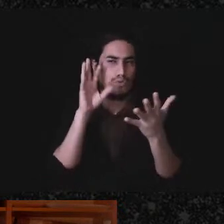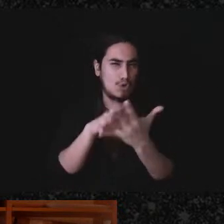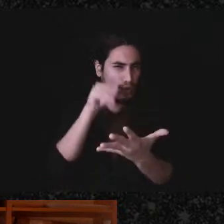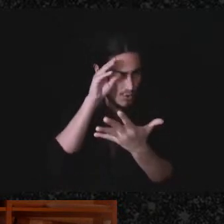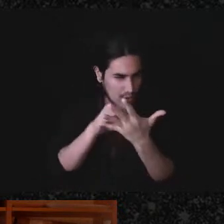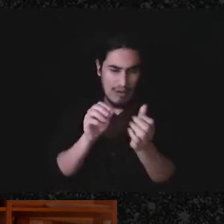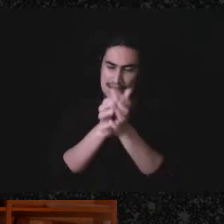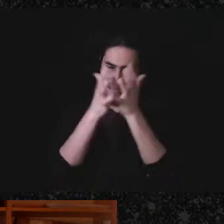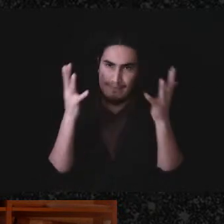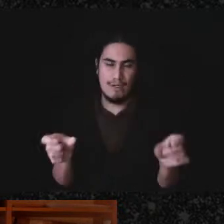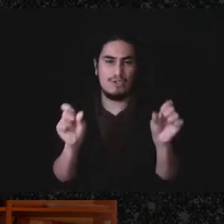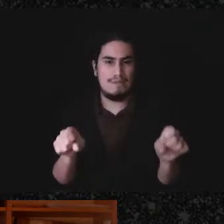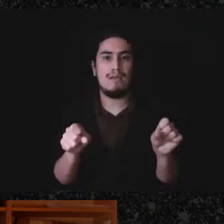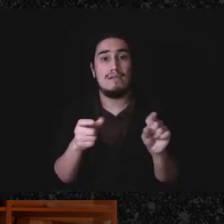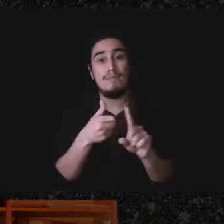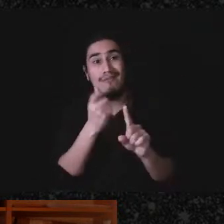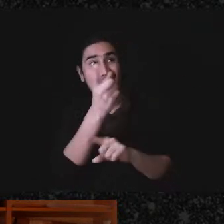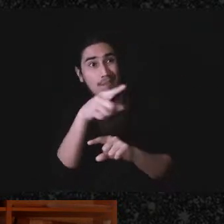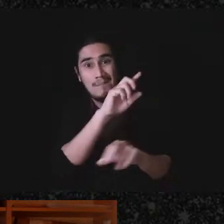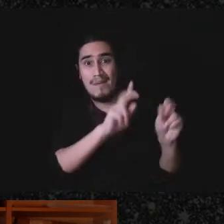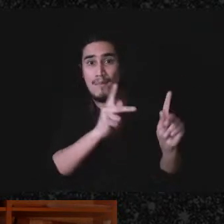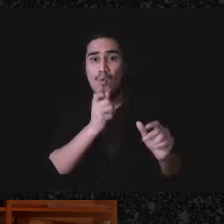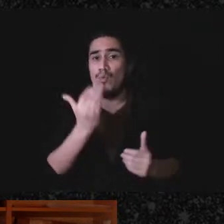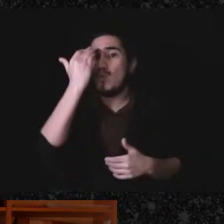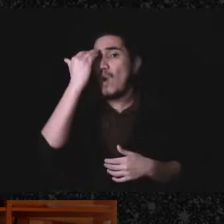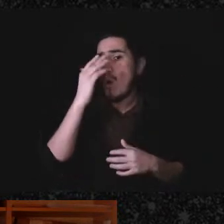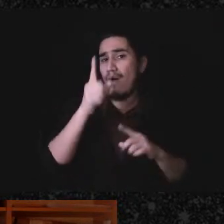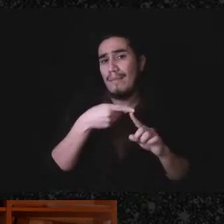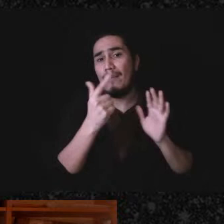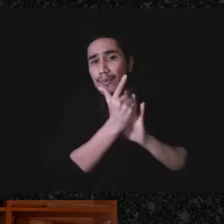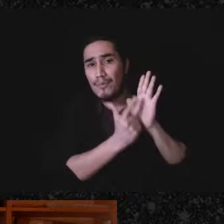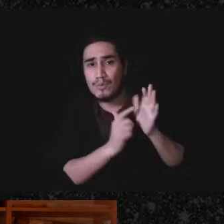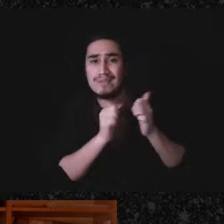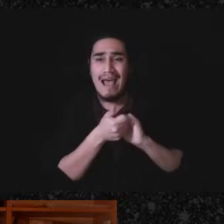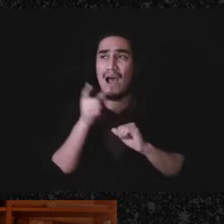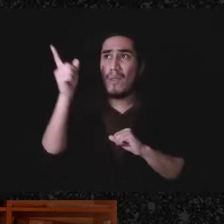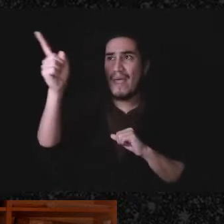canfrom people who know about how these rules are enforced. I think also